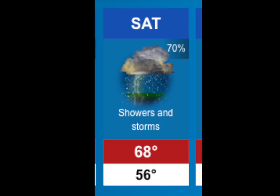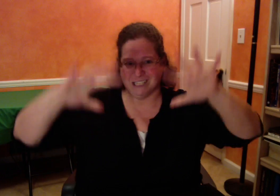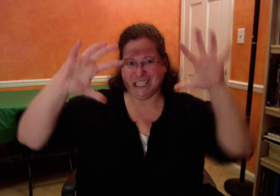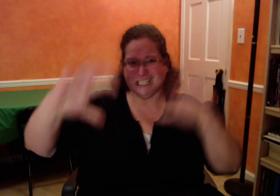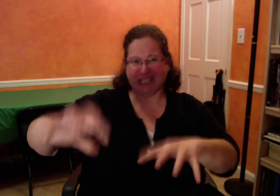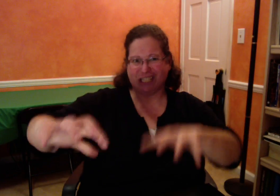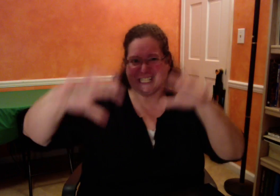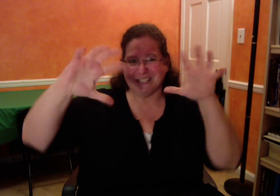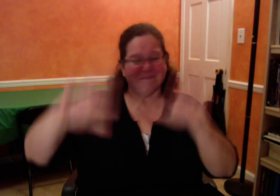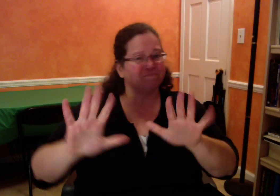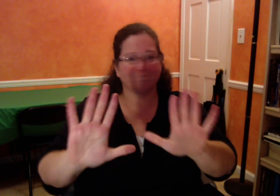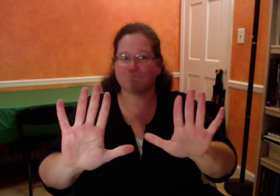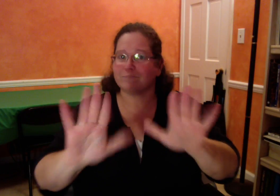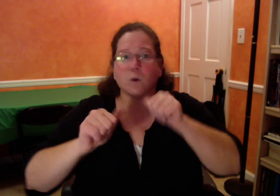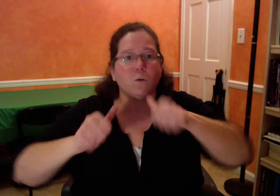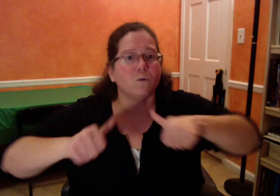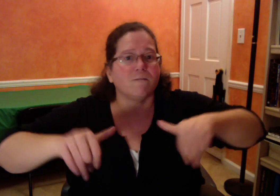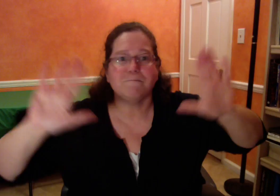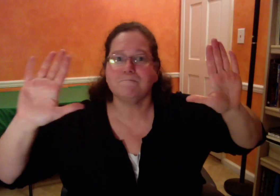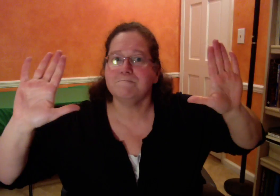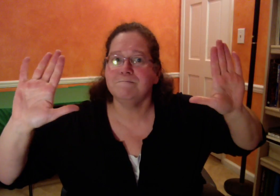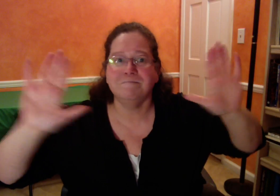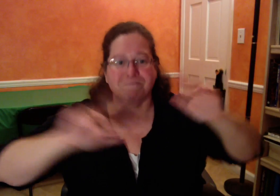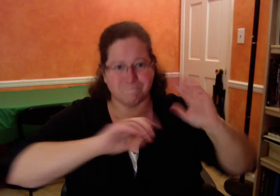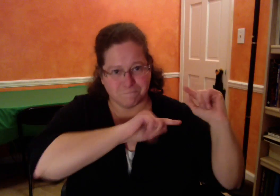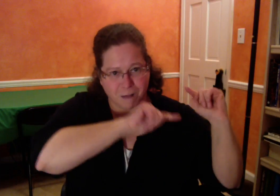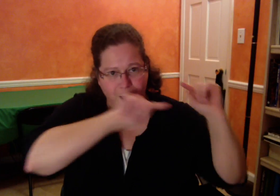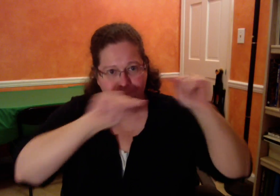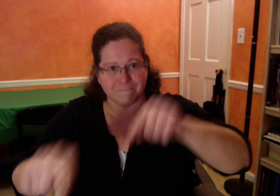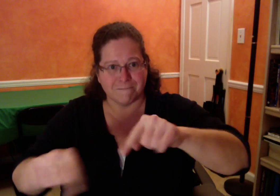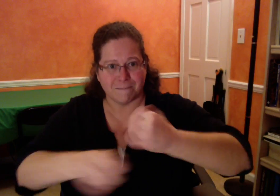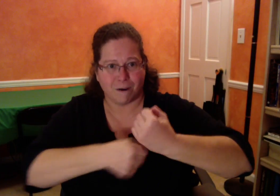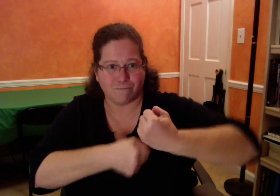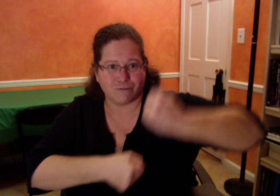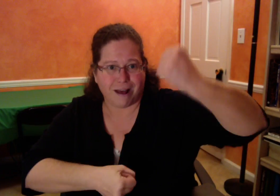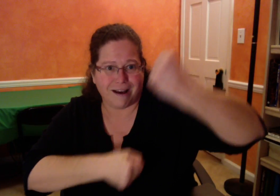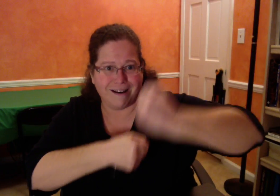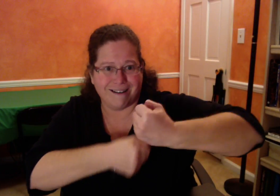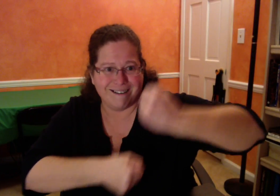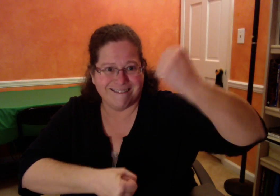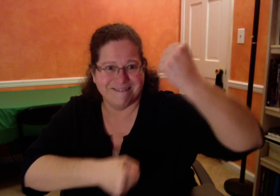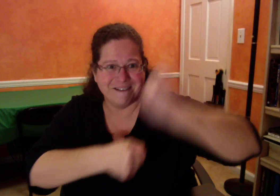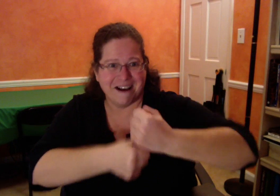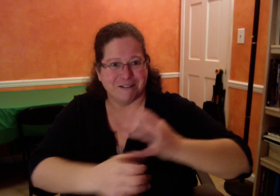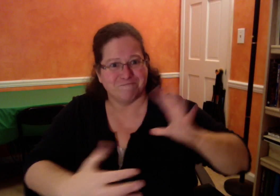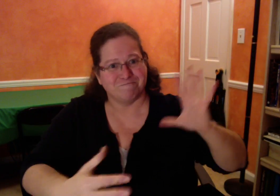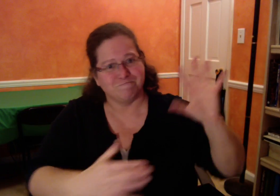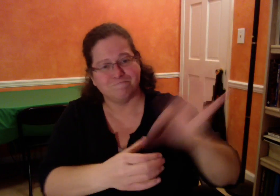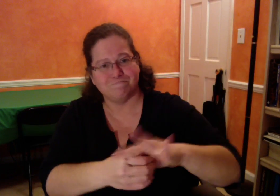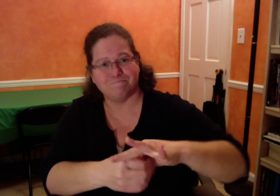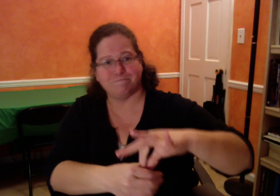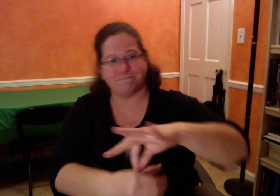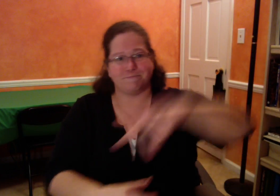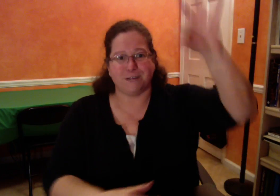because it will be raining during that day. Please do not give up, come on over with your umbrellas and your spirit!